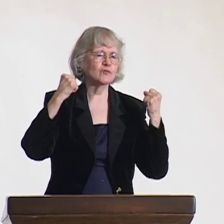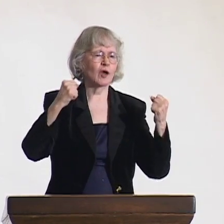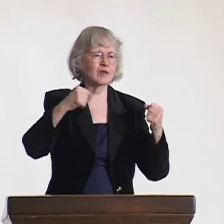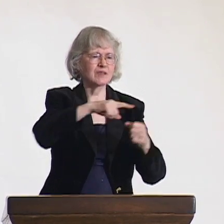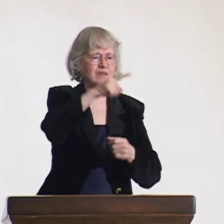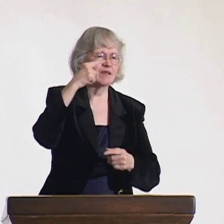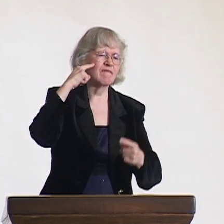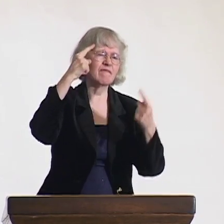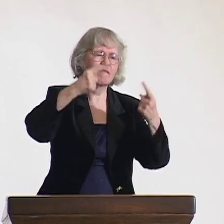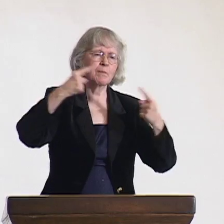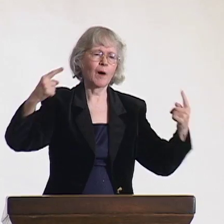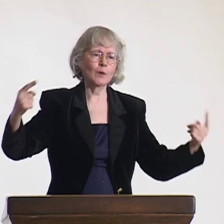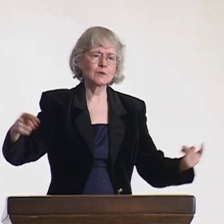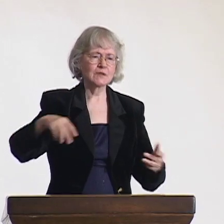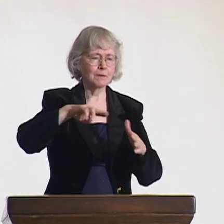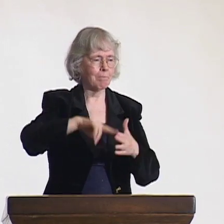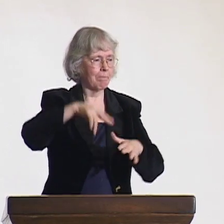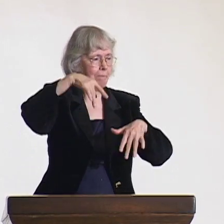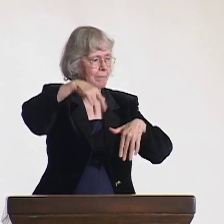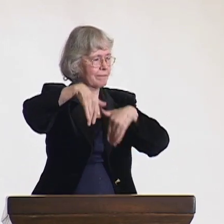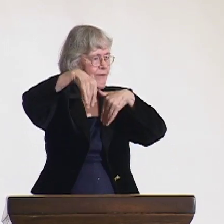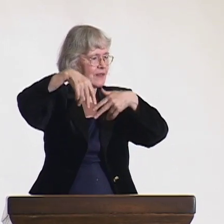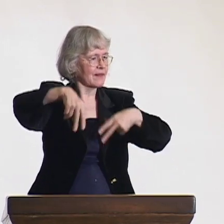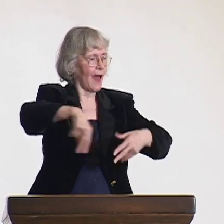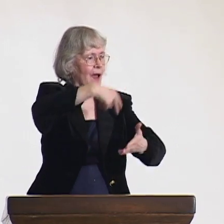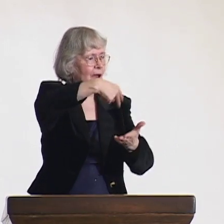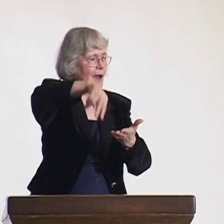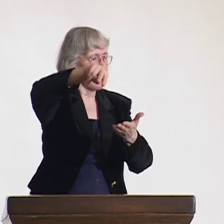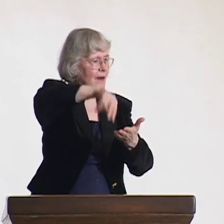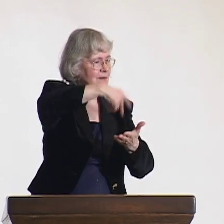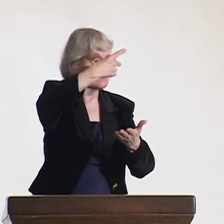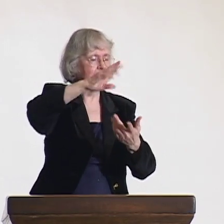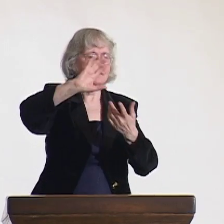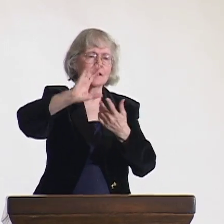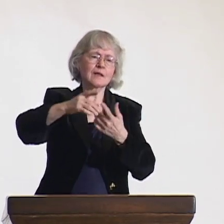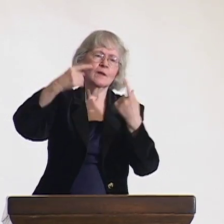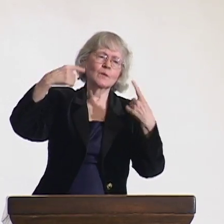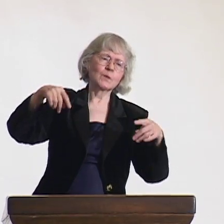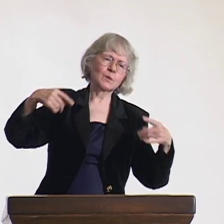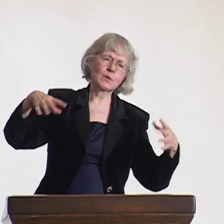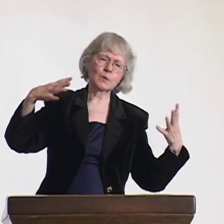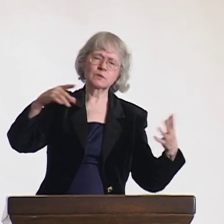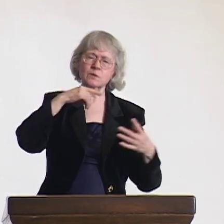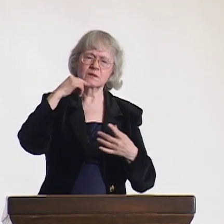The culture in Russia is different than here. You'll recognize the popularity of dance, colors